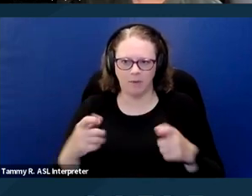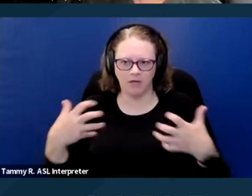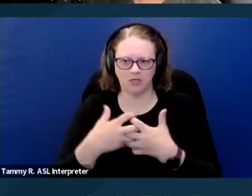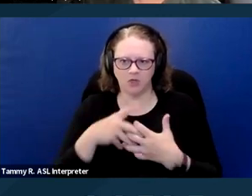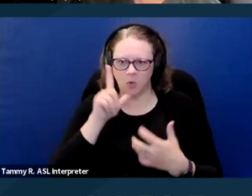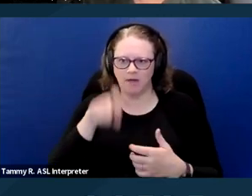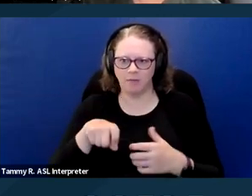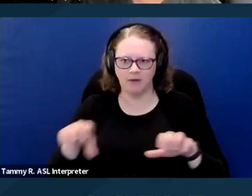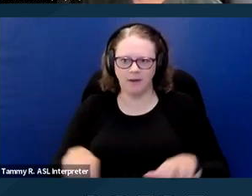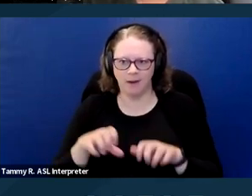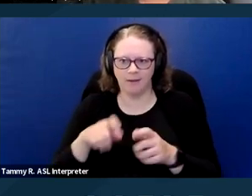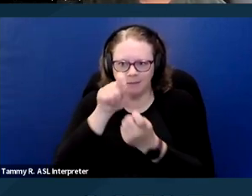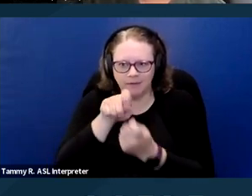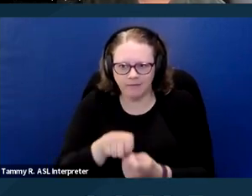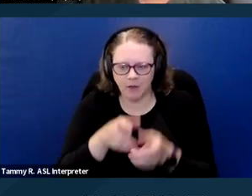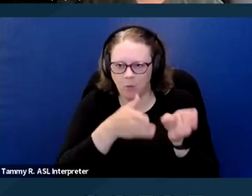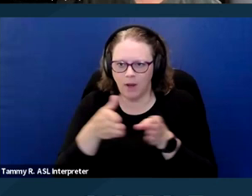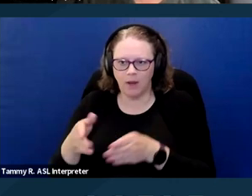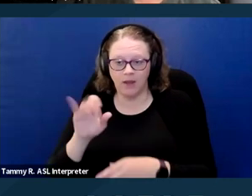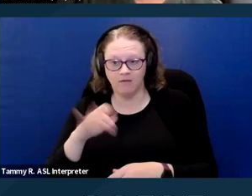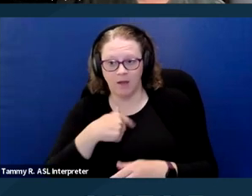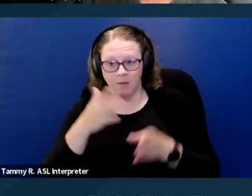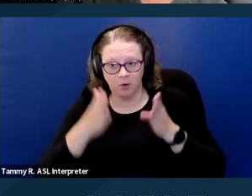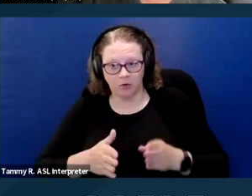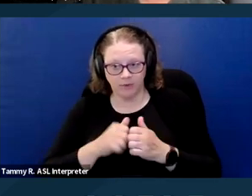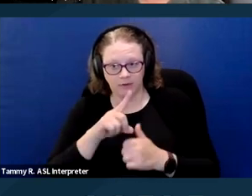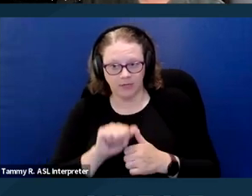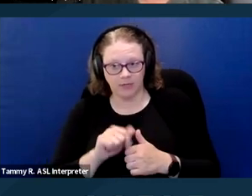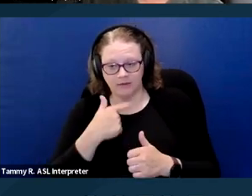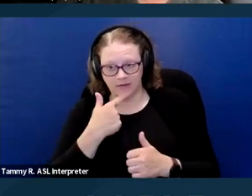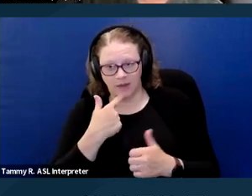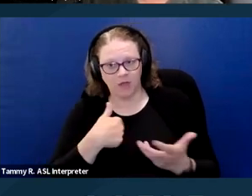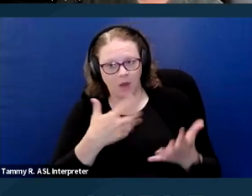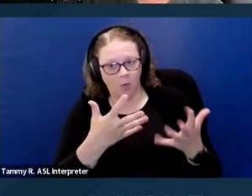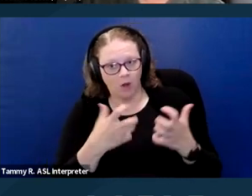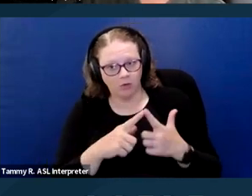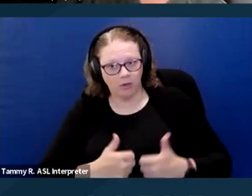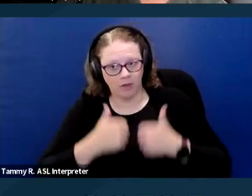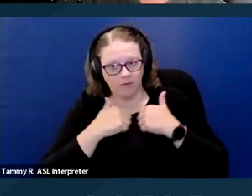So if I'm a person with a disability asking to reside with an assistance animal and somebody says, well we're only gonna process your